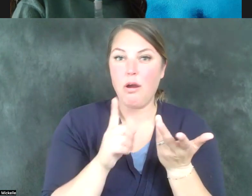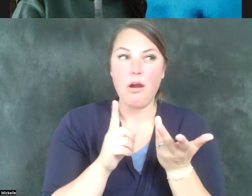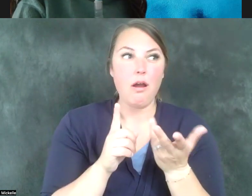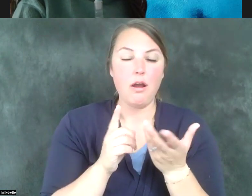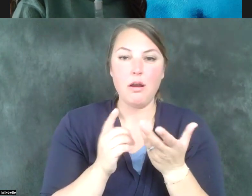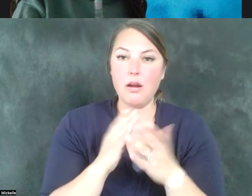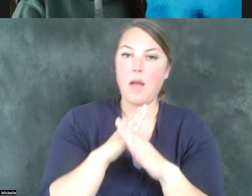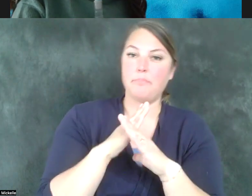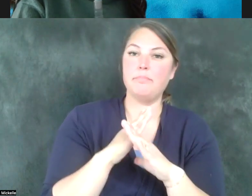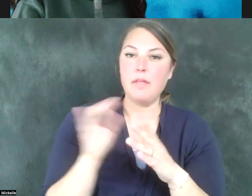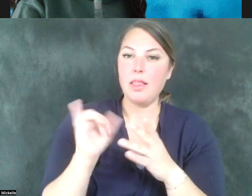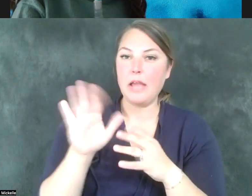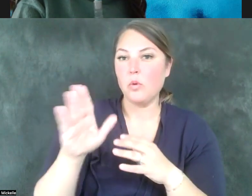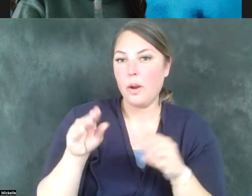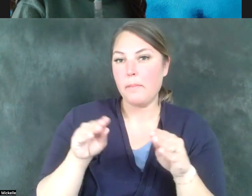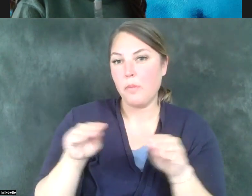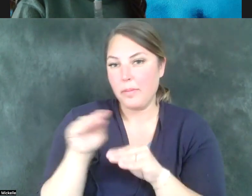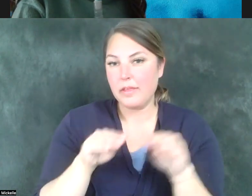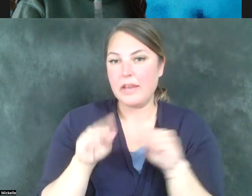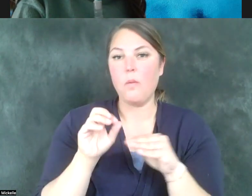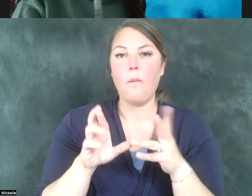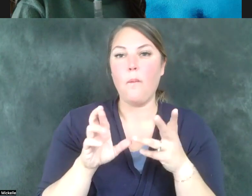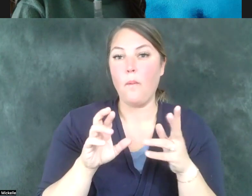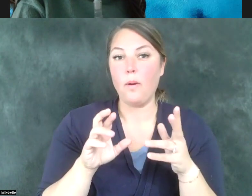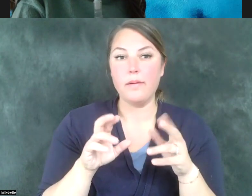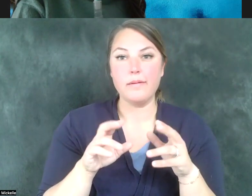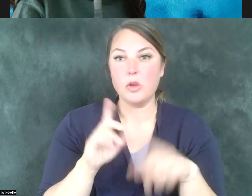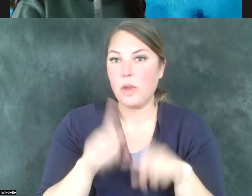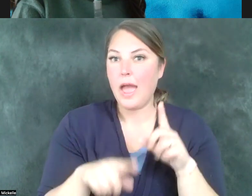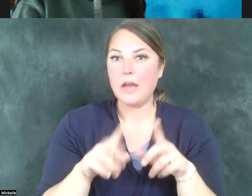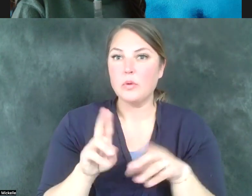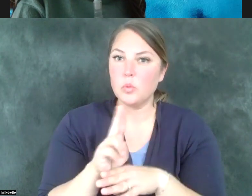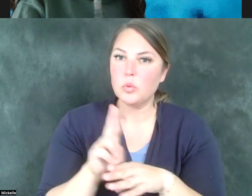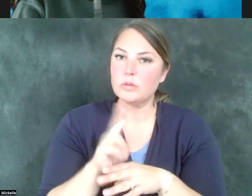in terms of your ability to use conventional public transportation,